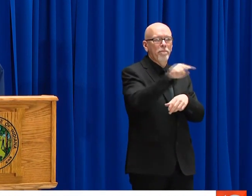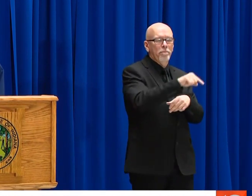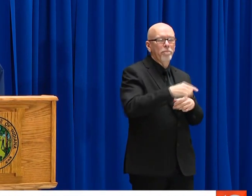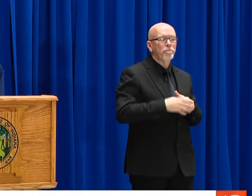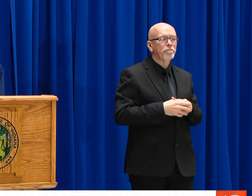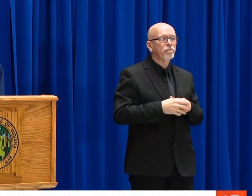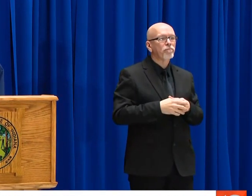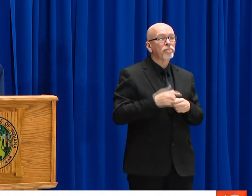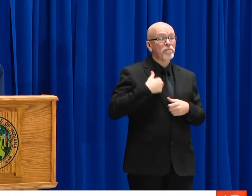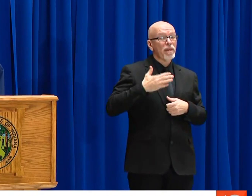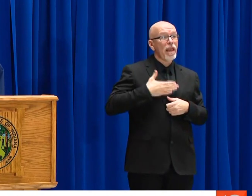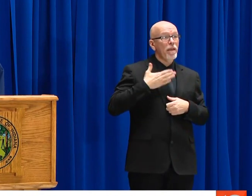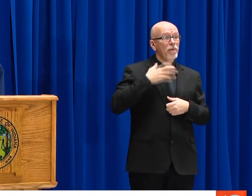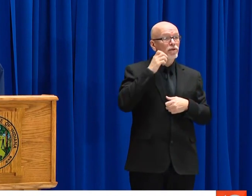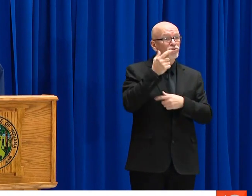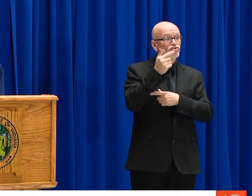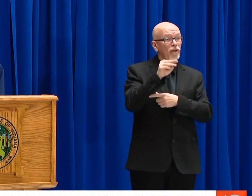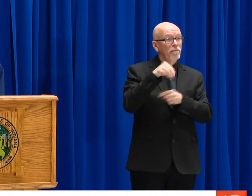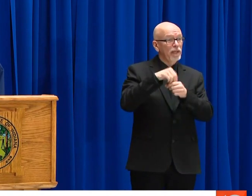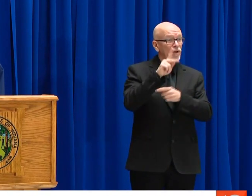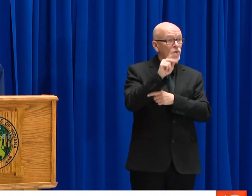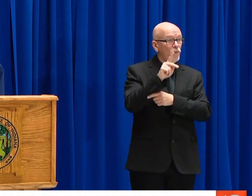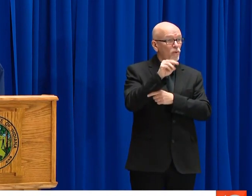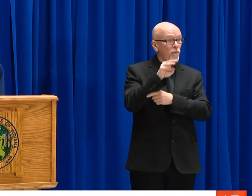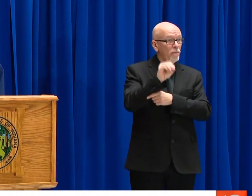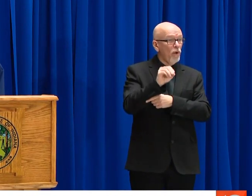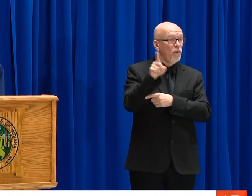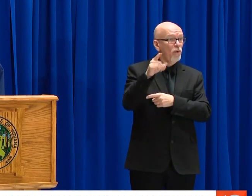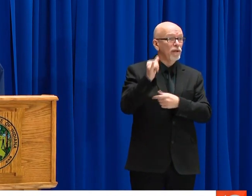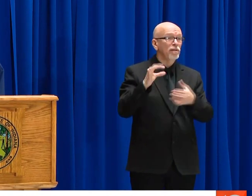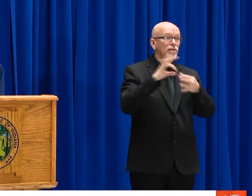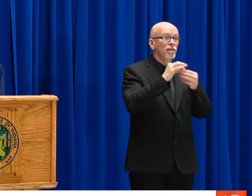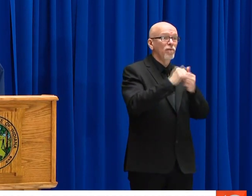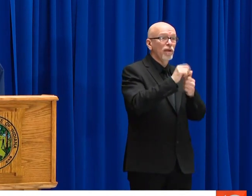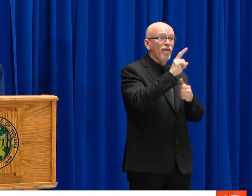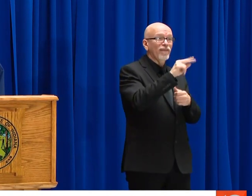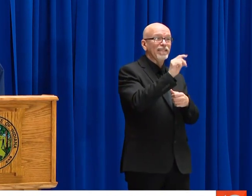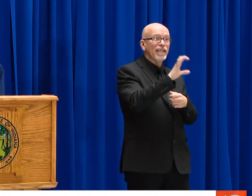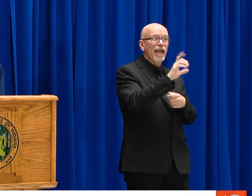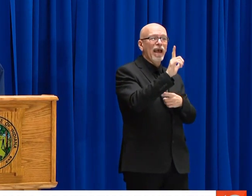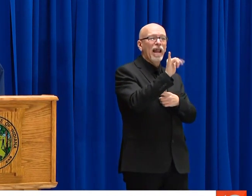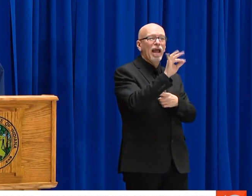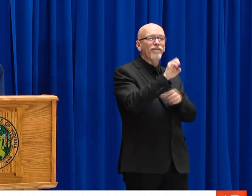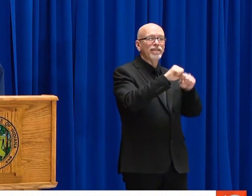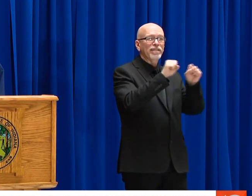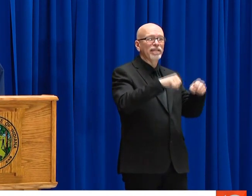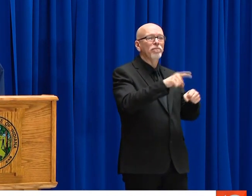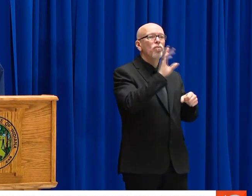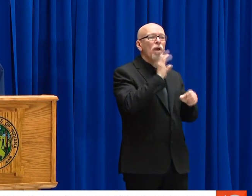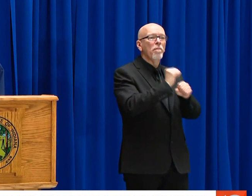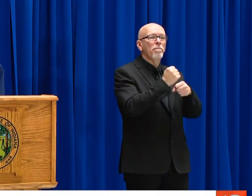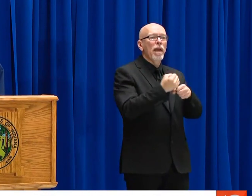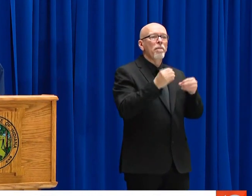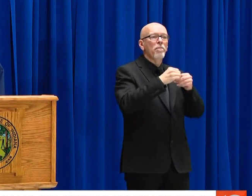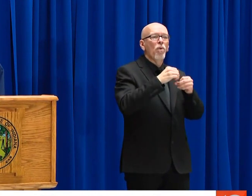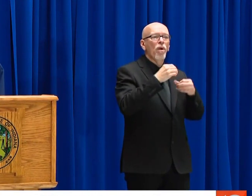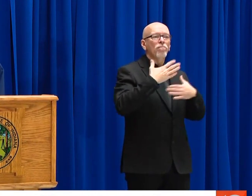OPTIONS AND GATHERING LISTS OF SUPPORT THAT WHEN NEEDED WILL BE ABLE TO BE USED. I WAS VERY HAPPY TO HEAR THAT GM